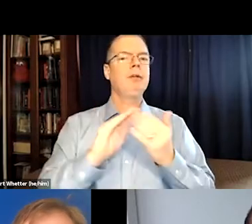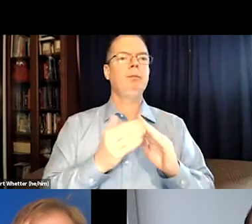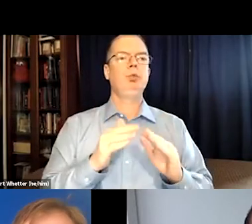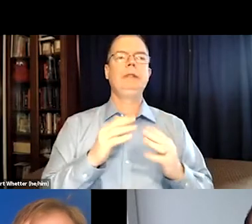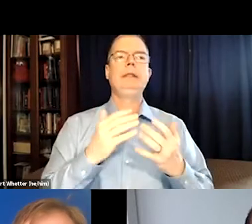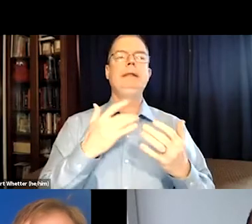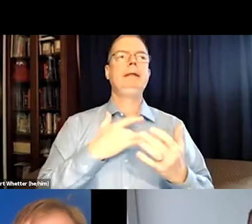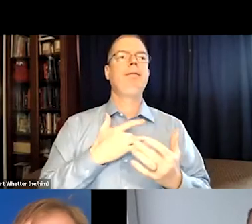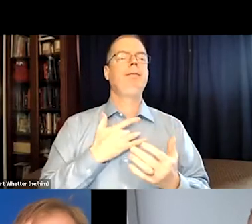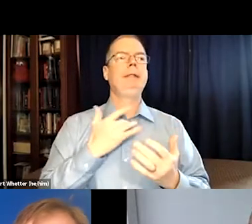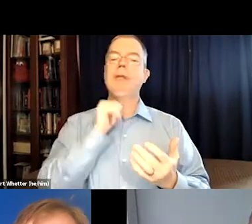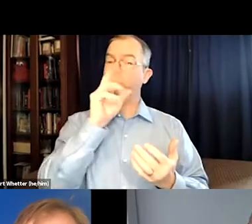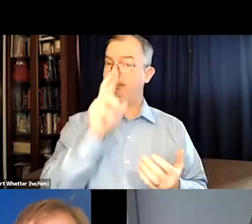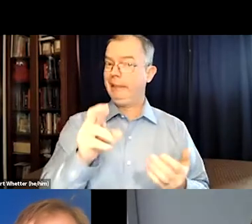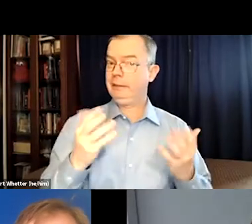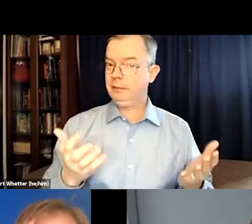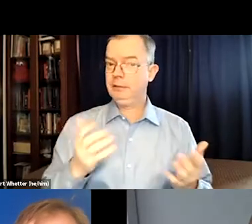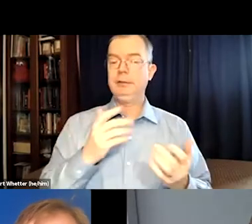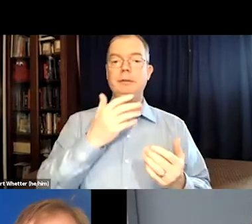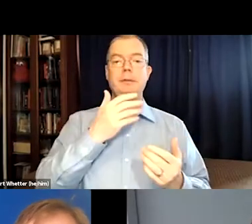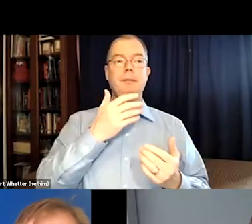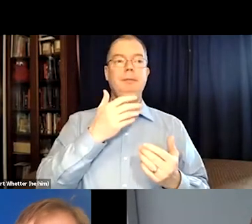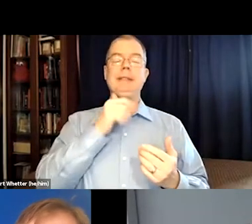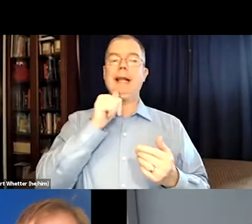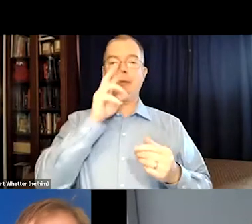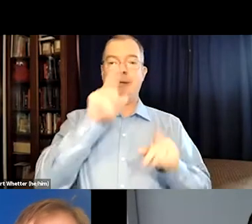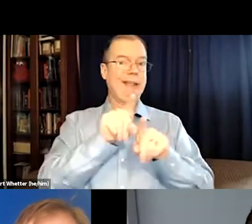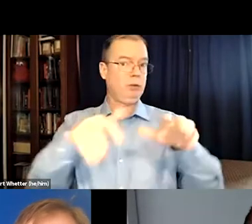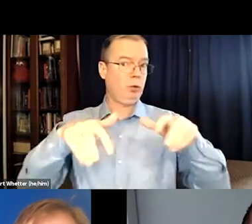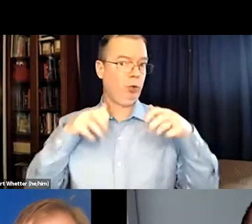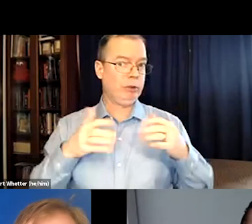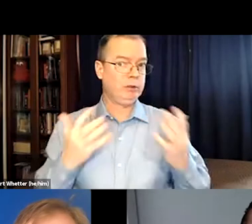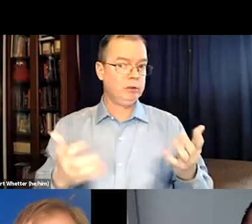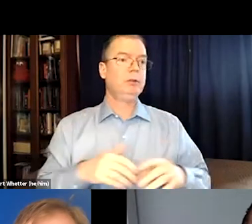And the deaf community feels disrespected.